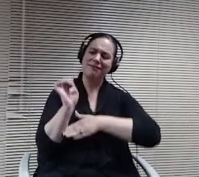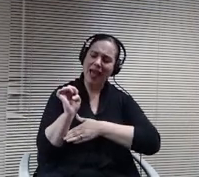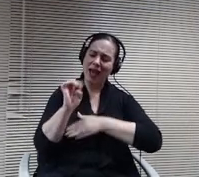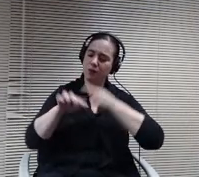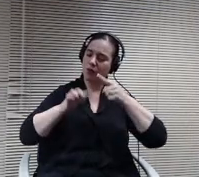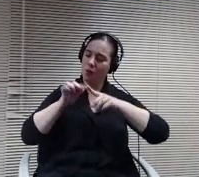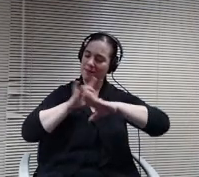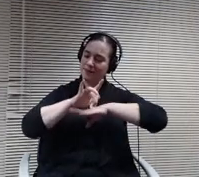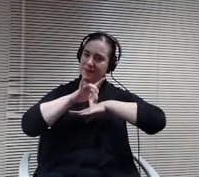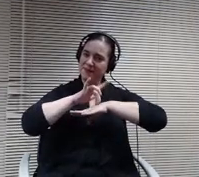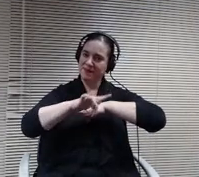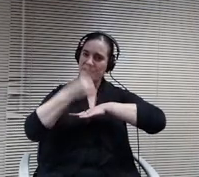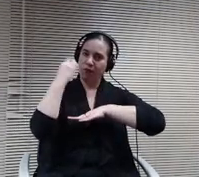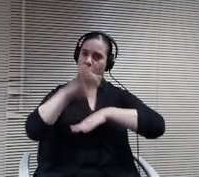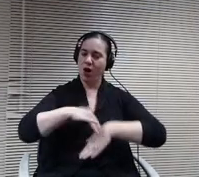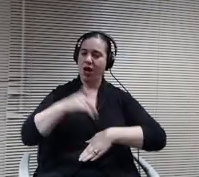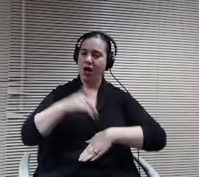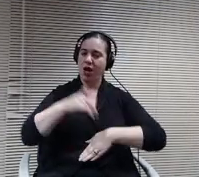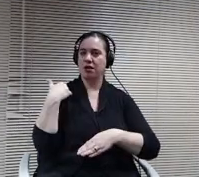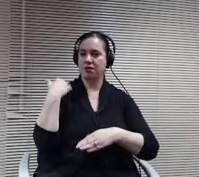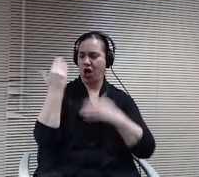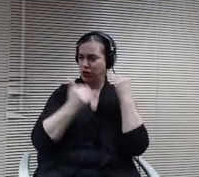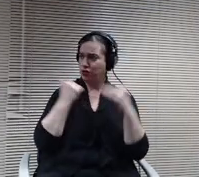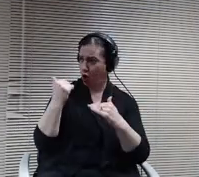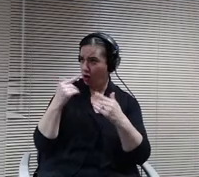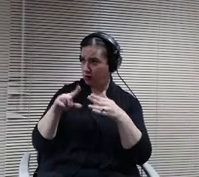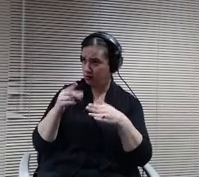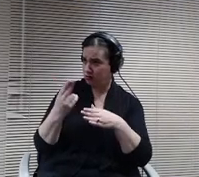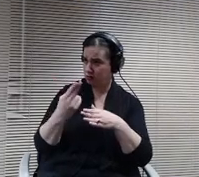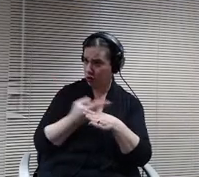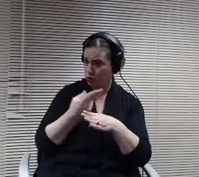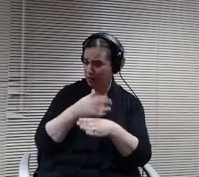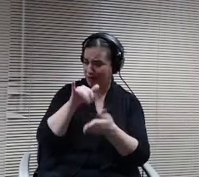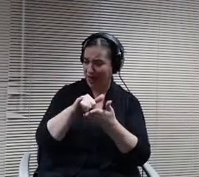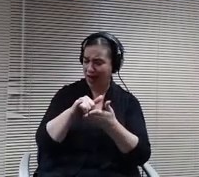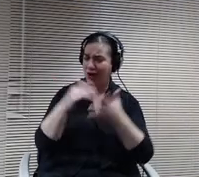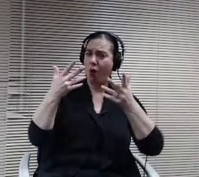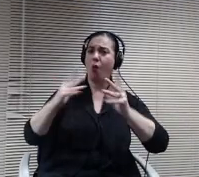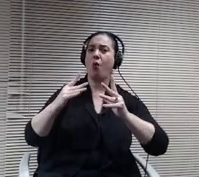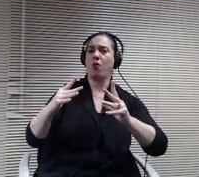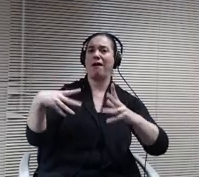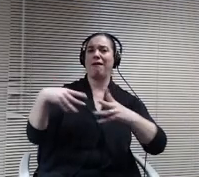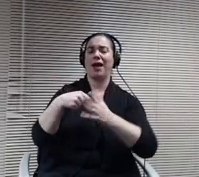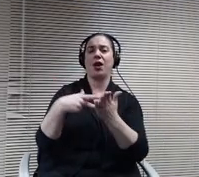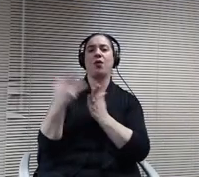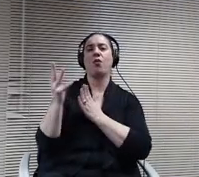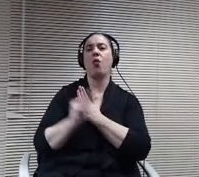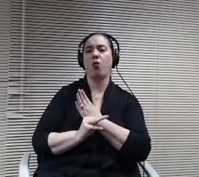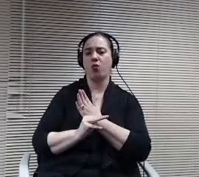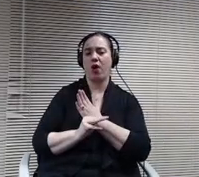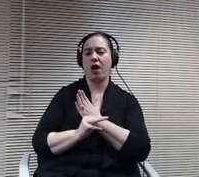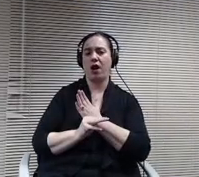it and those people that are already in that program within the Saint Louis Park area, how do we think about managing that